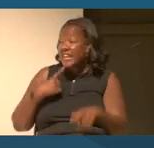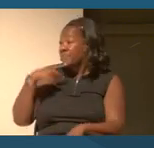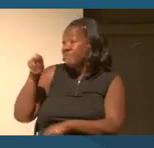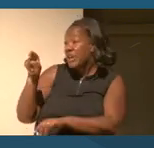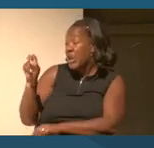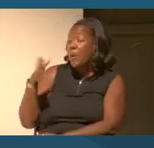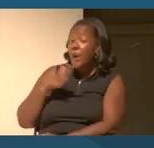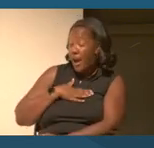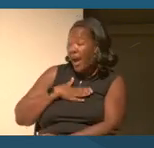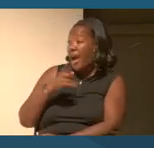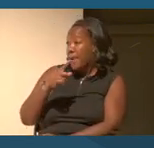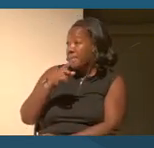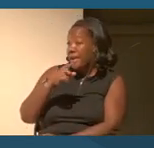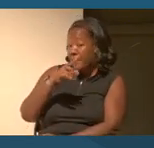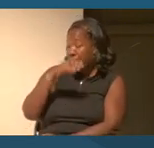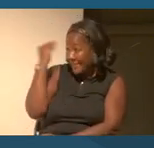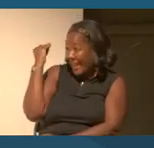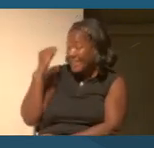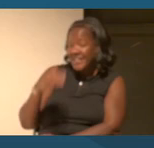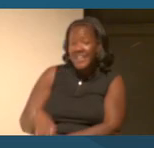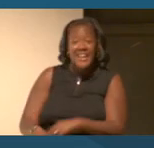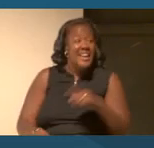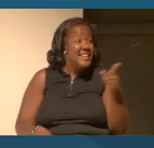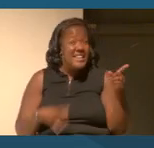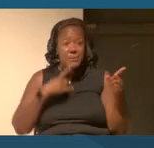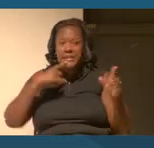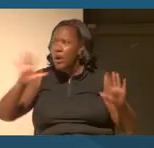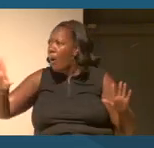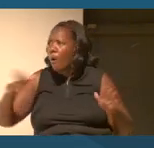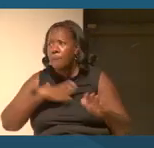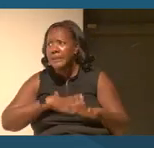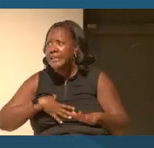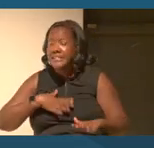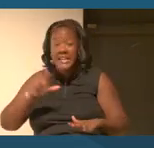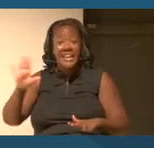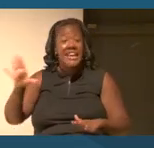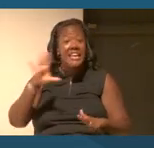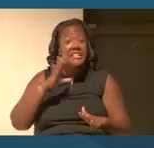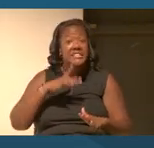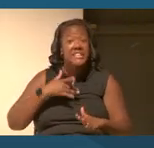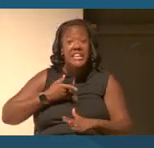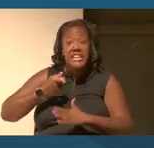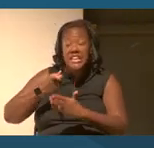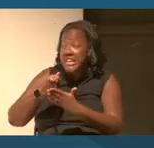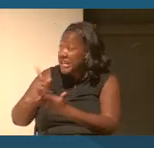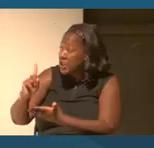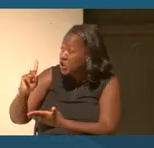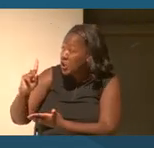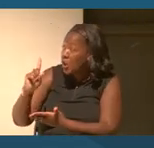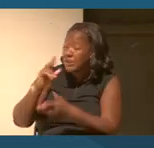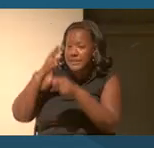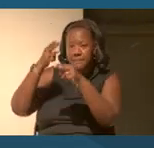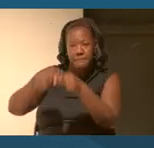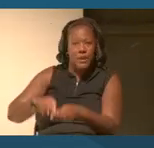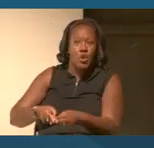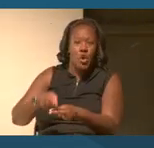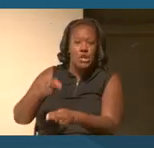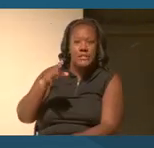And he was like, please, it's an insult to be called black in Brazil. It was until very recently.